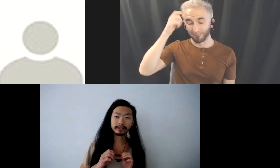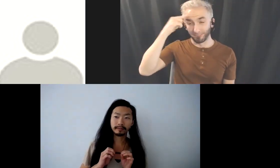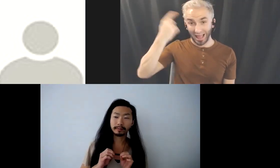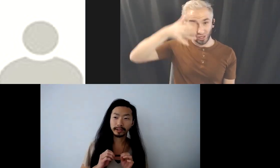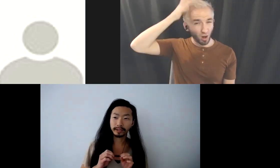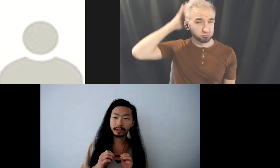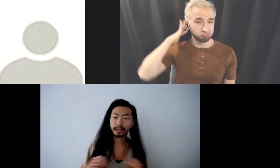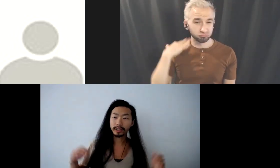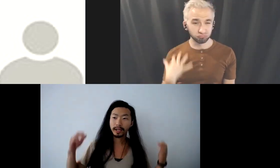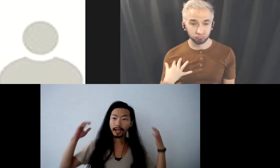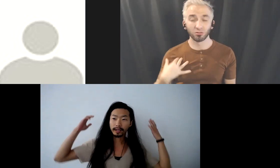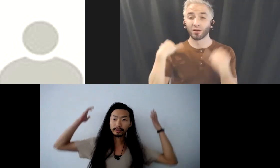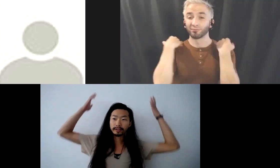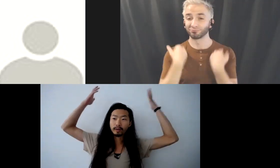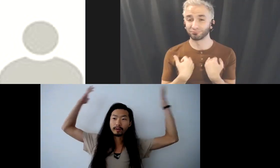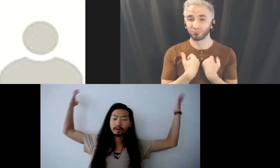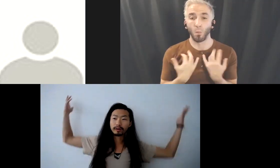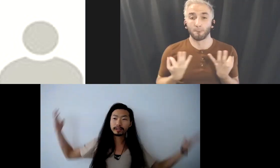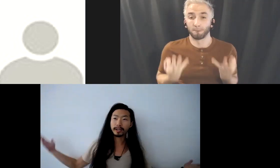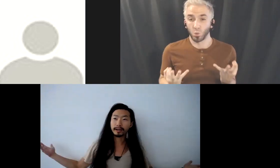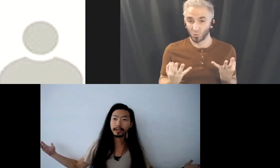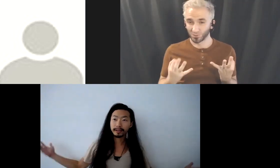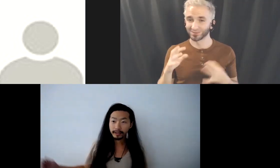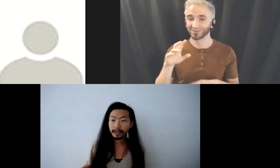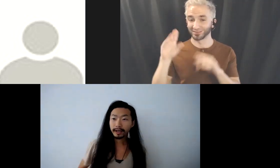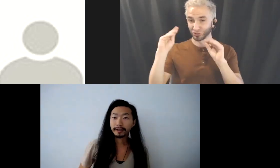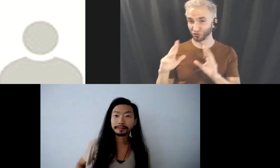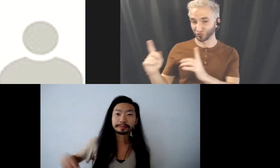from my Buddhist teacher and there's white walls behind me.